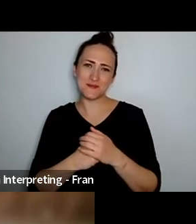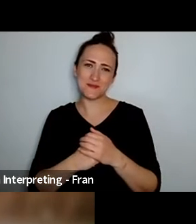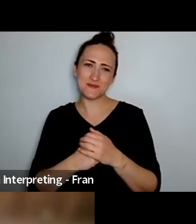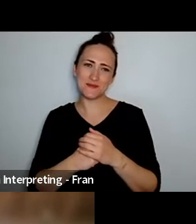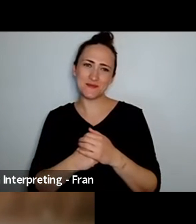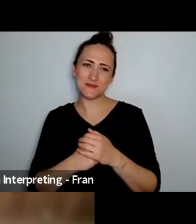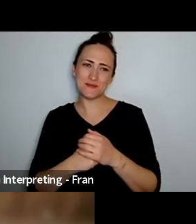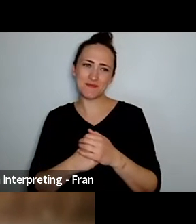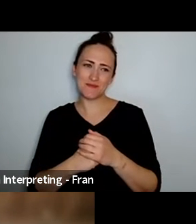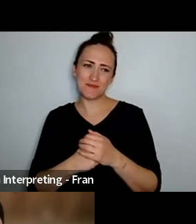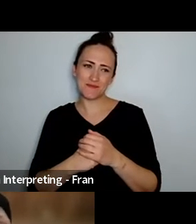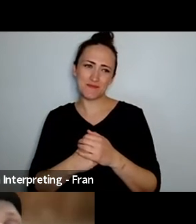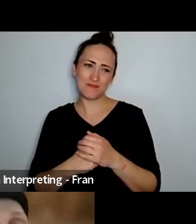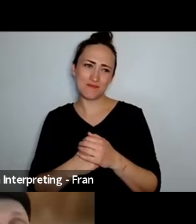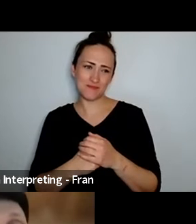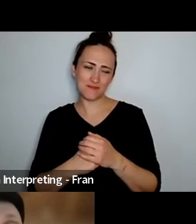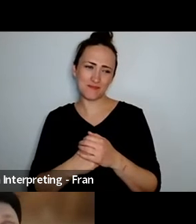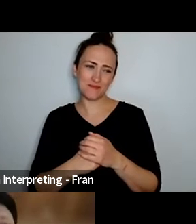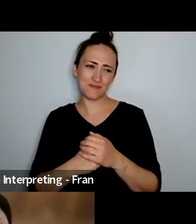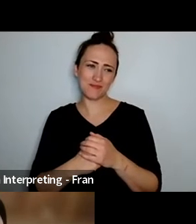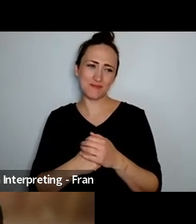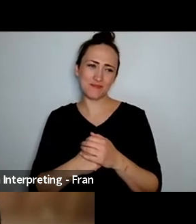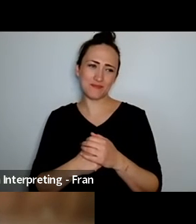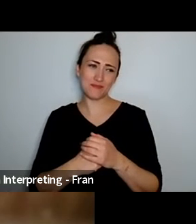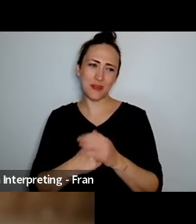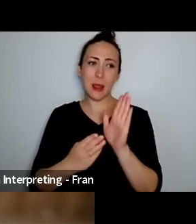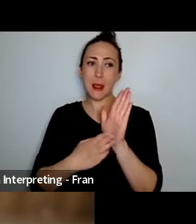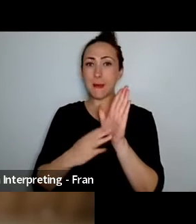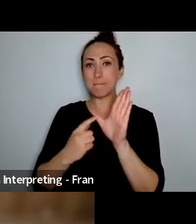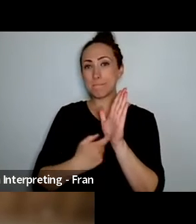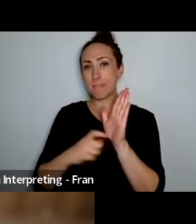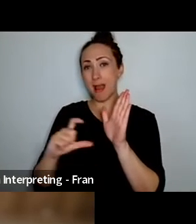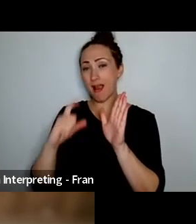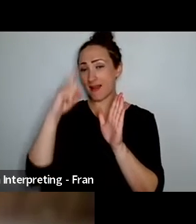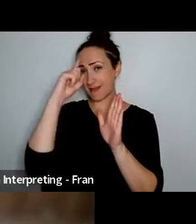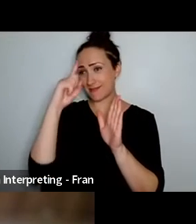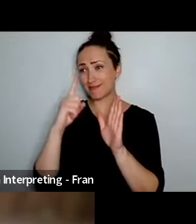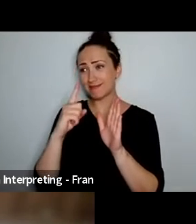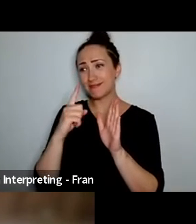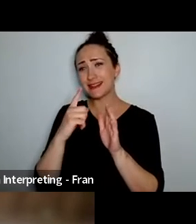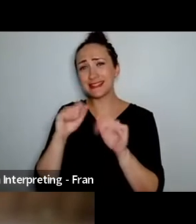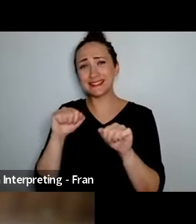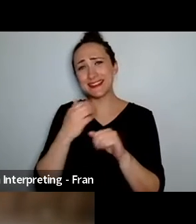I think, no thank you Rodney, and I think you know like all the artists I've had to work with I mean